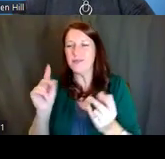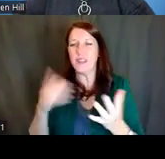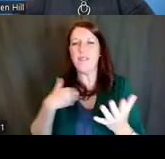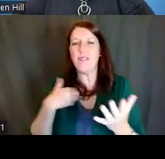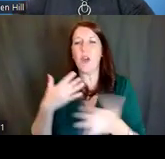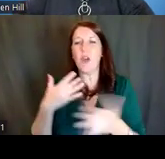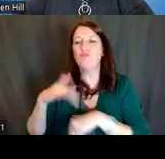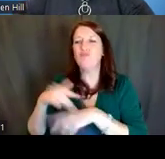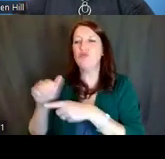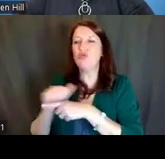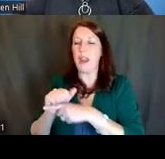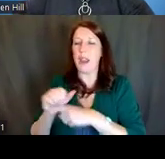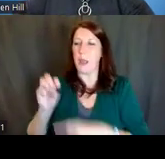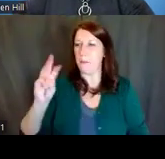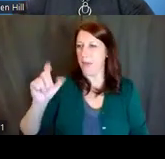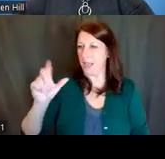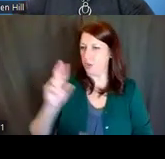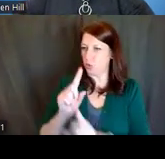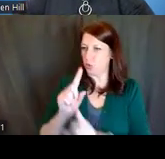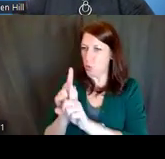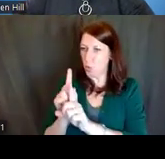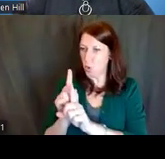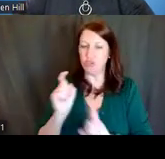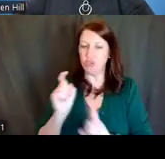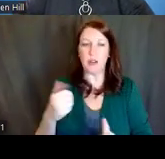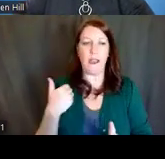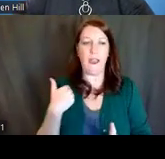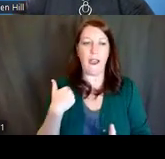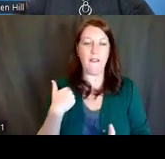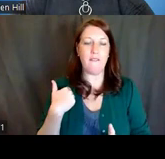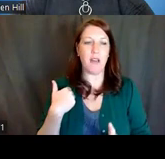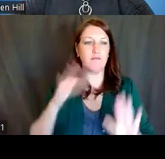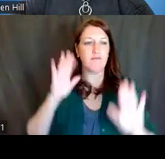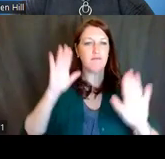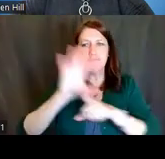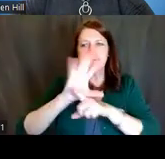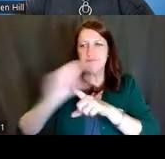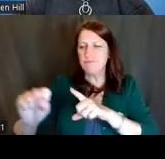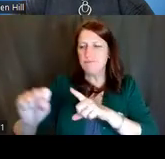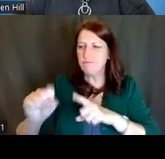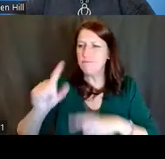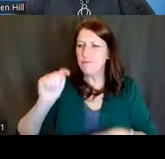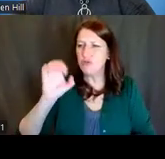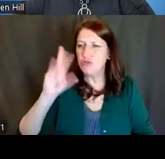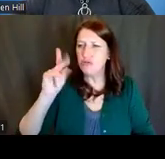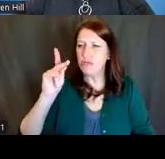Your mentors should not only have outstanding track records as scientists,